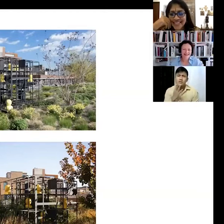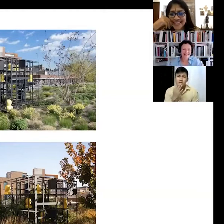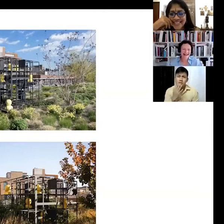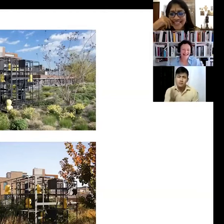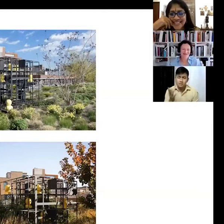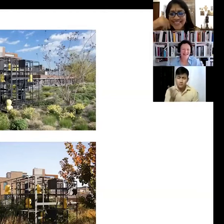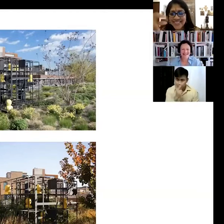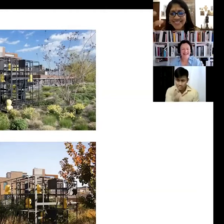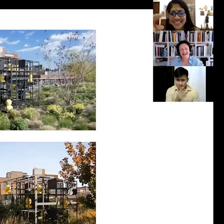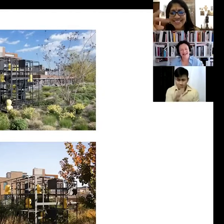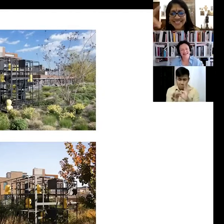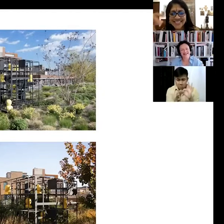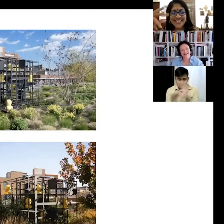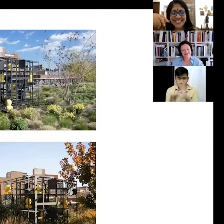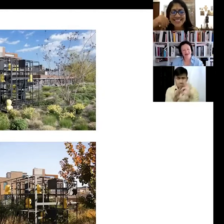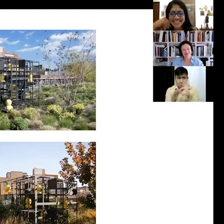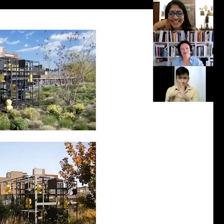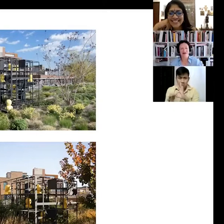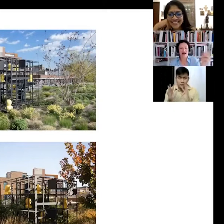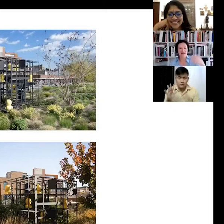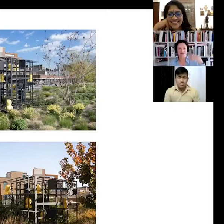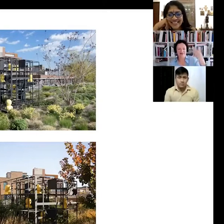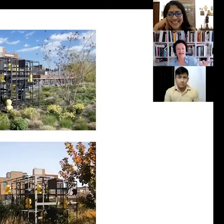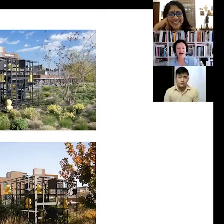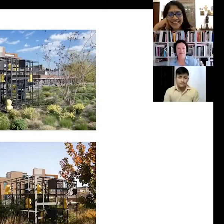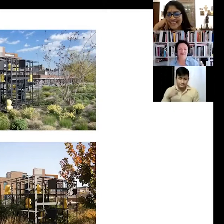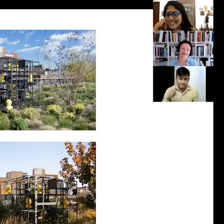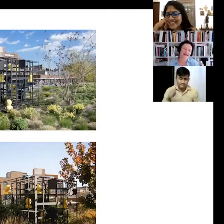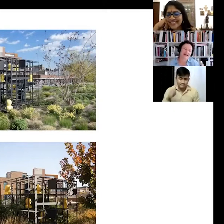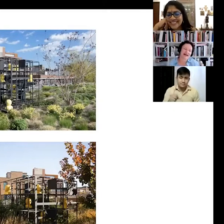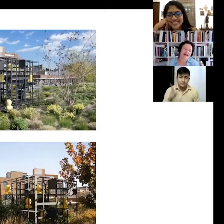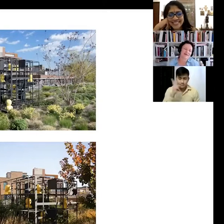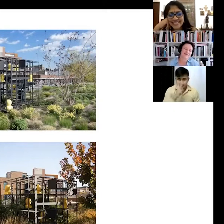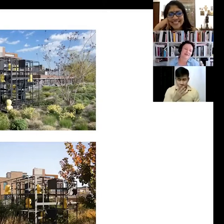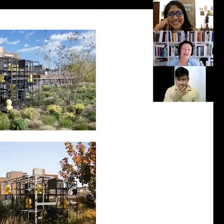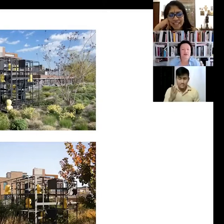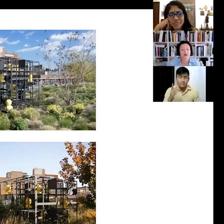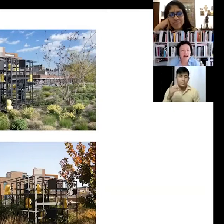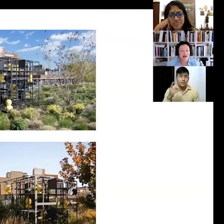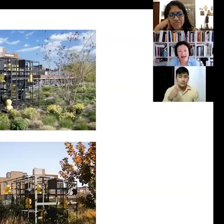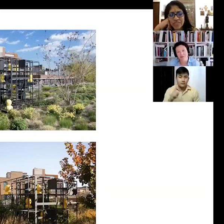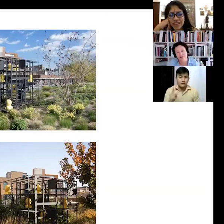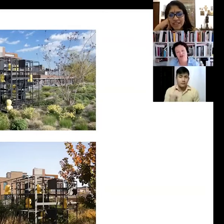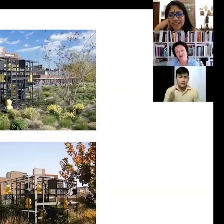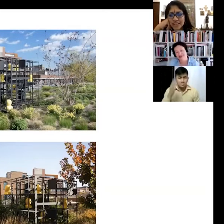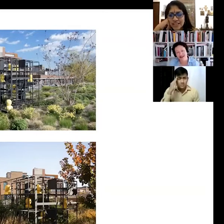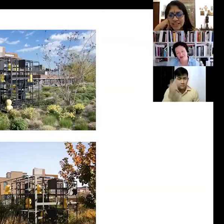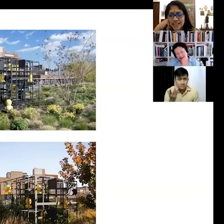Yeah, yeah, there is these incredible rhymes that happen and you know I wish i could tell you... ah,